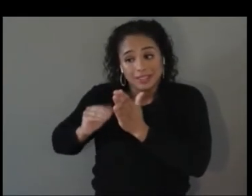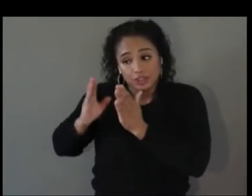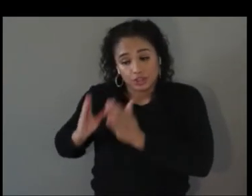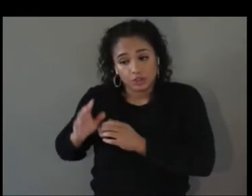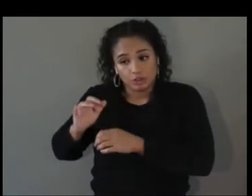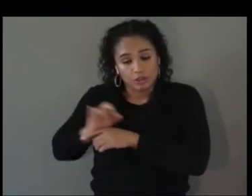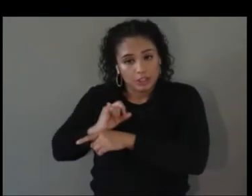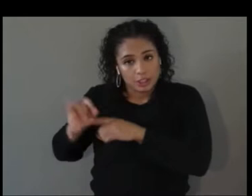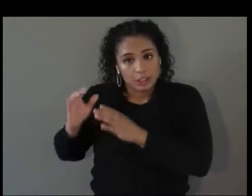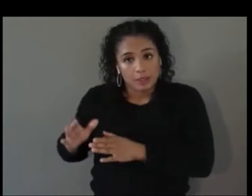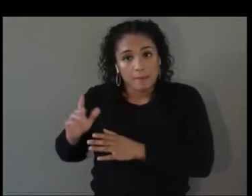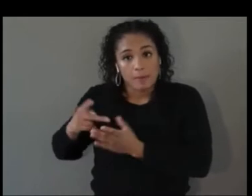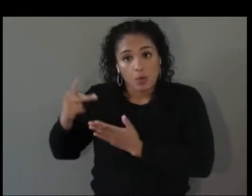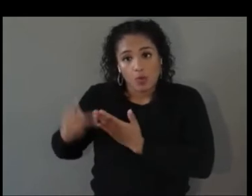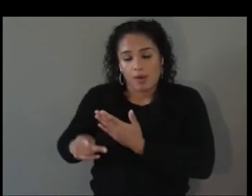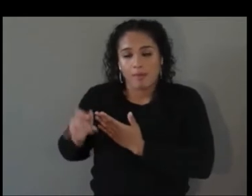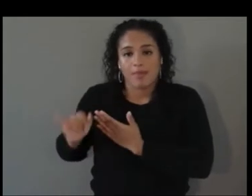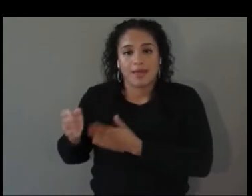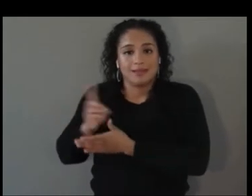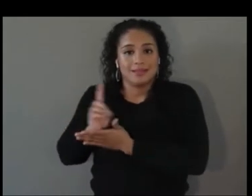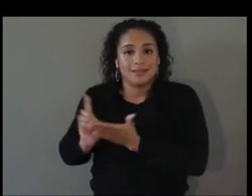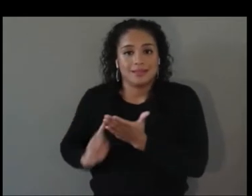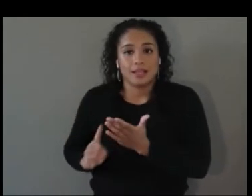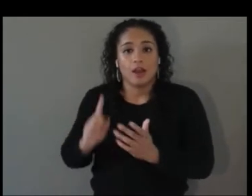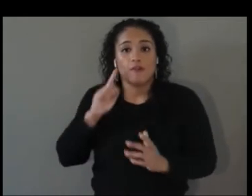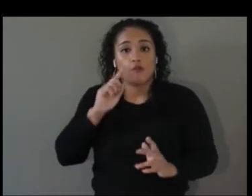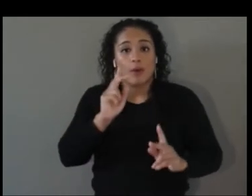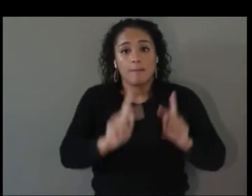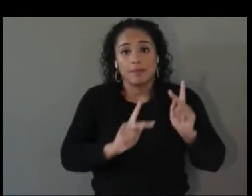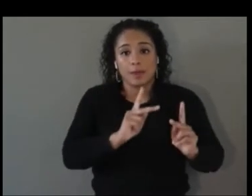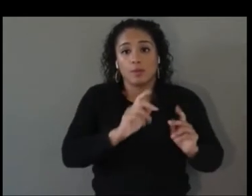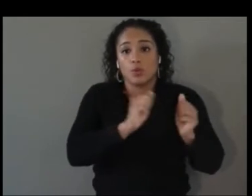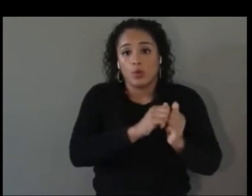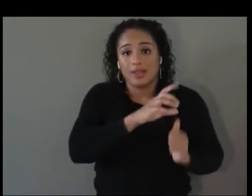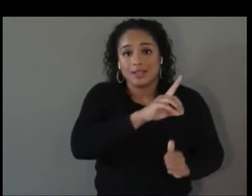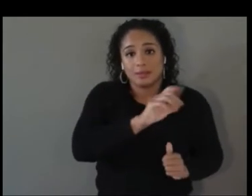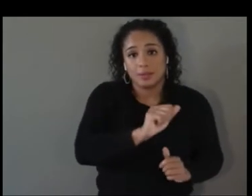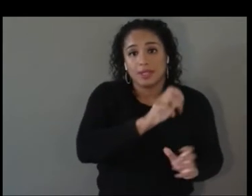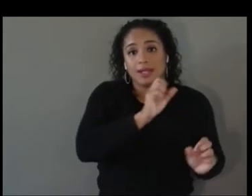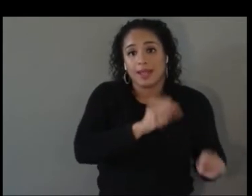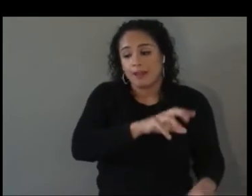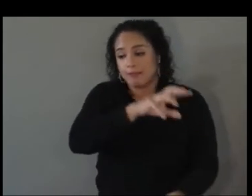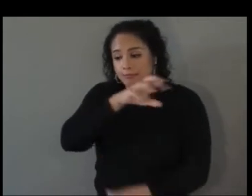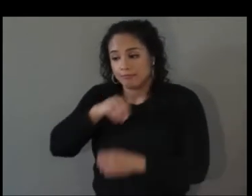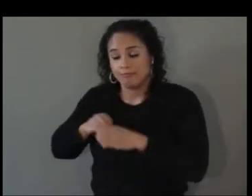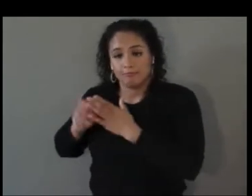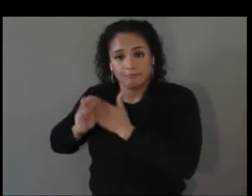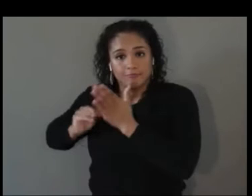so they can take advantage of those career growth opportunities. We do have a focus on people